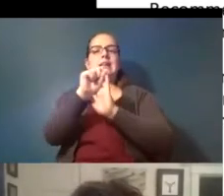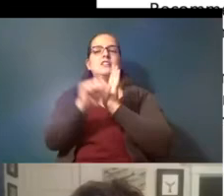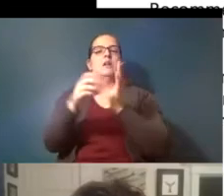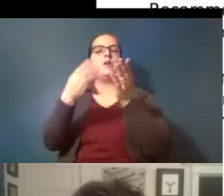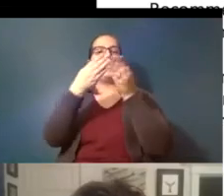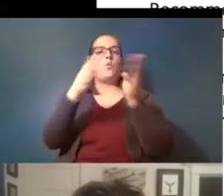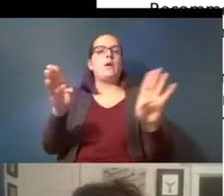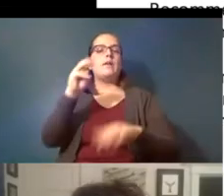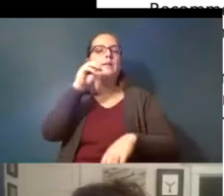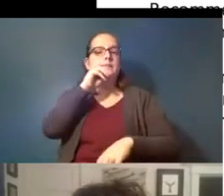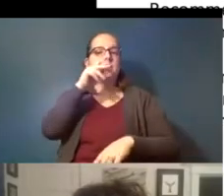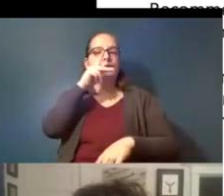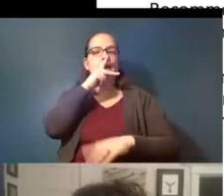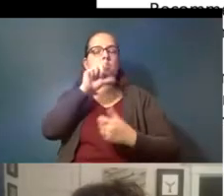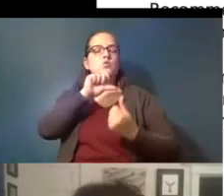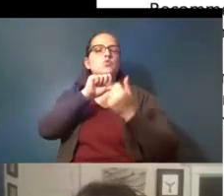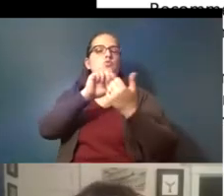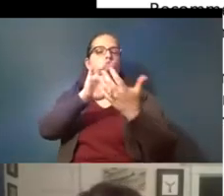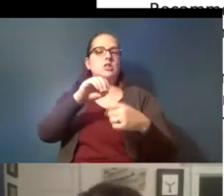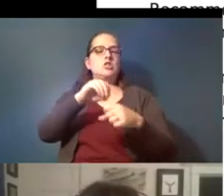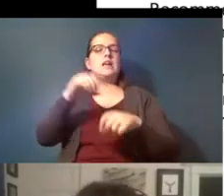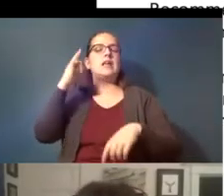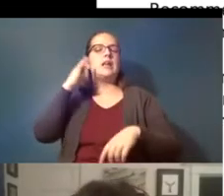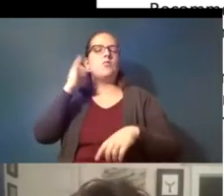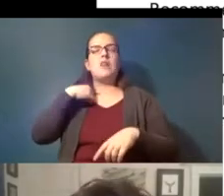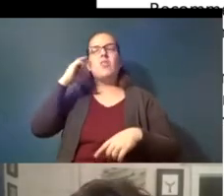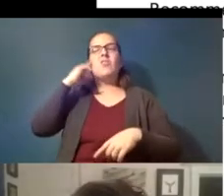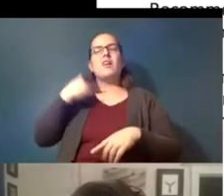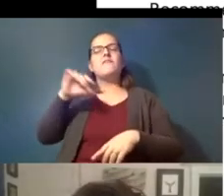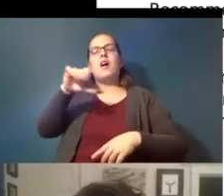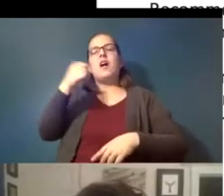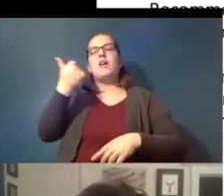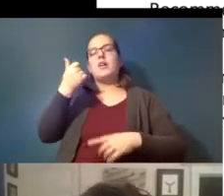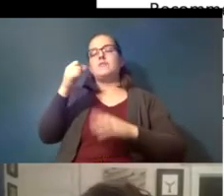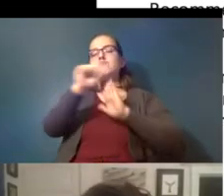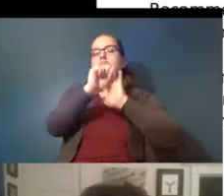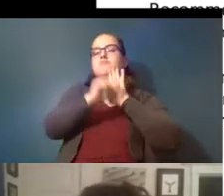strategy in california and i think there are other states considering moving in this direction but